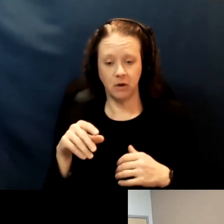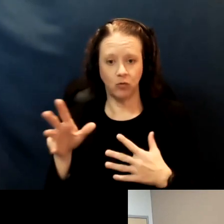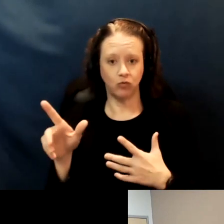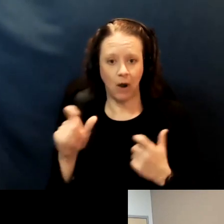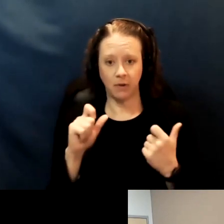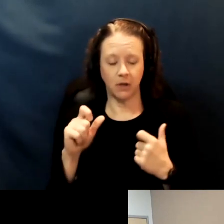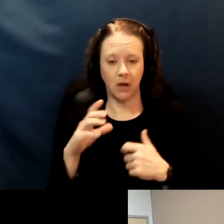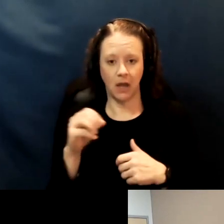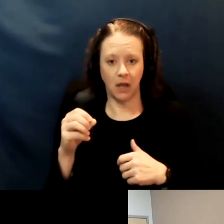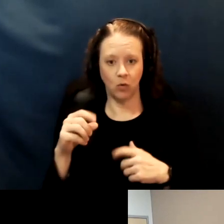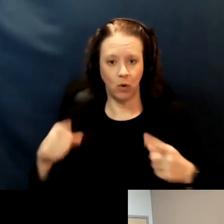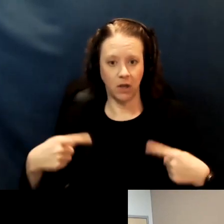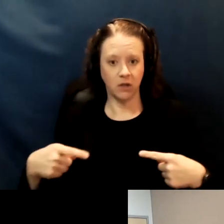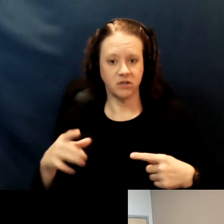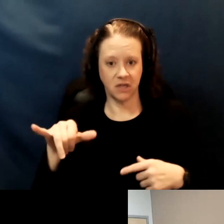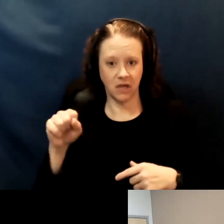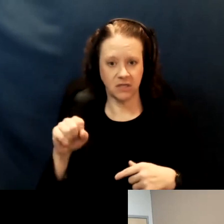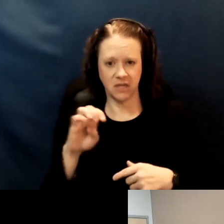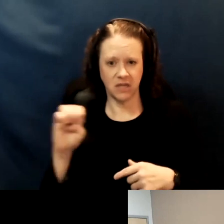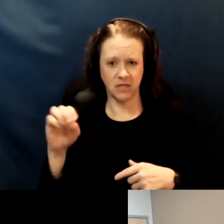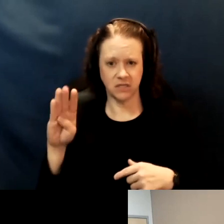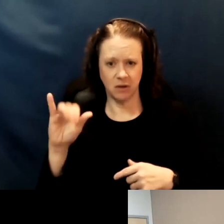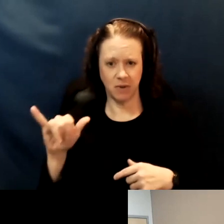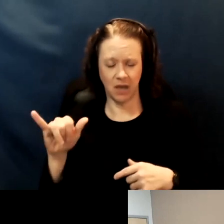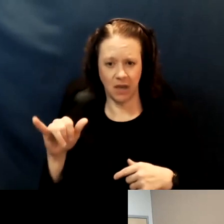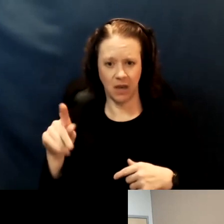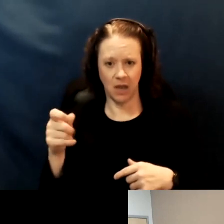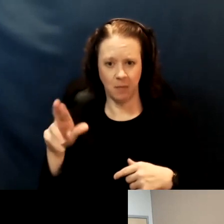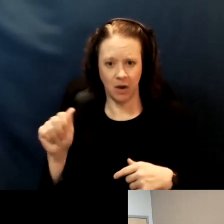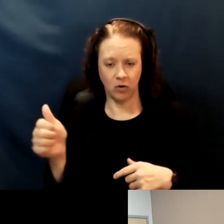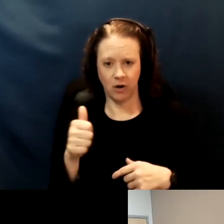I think East Bay paratransit may be just the Coliseum site.